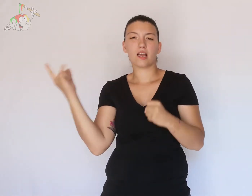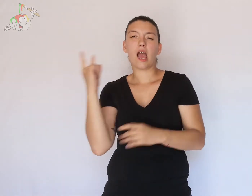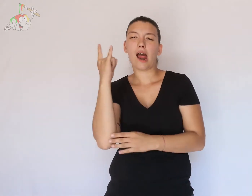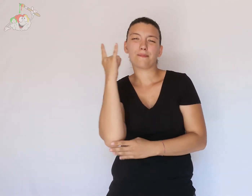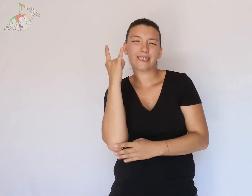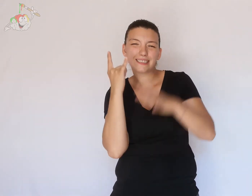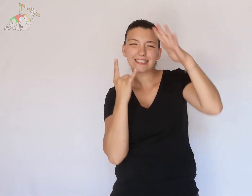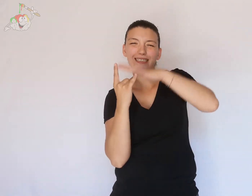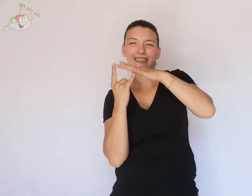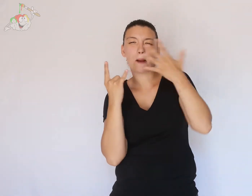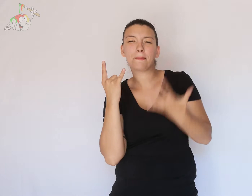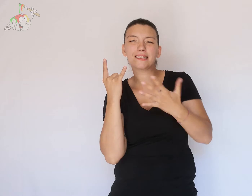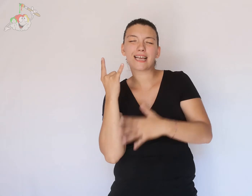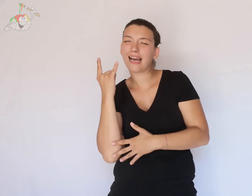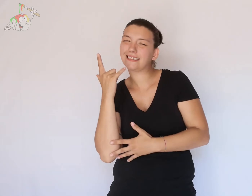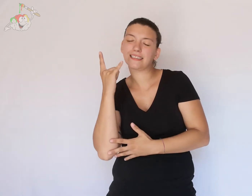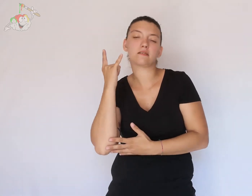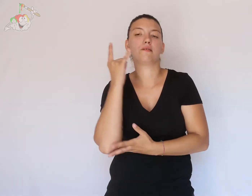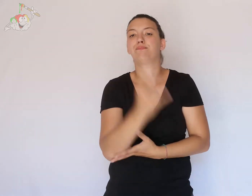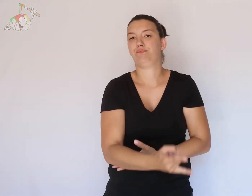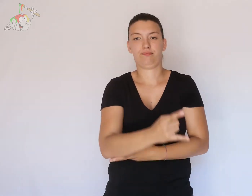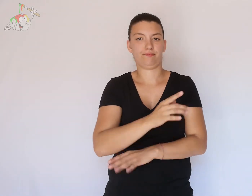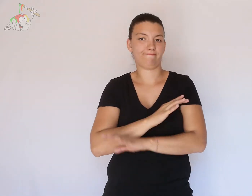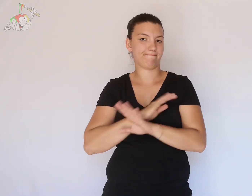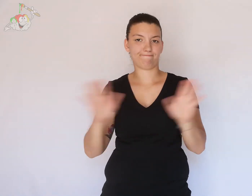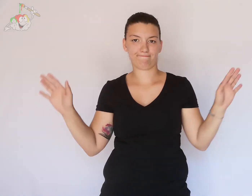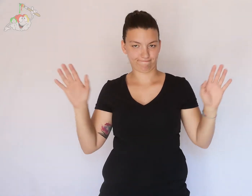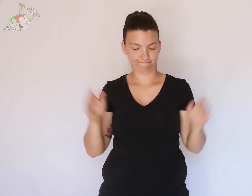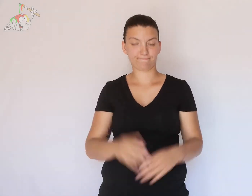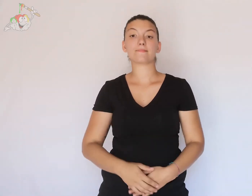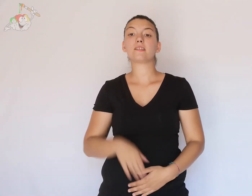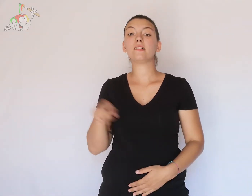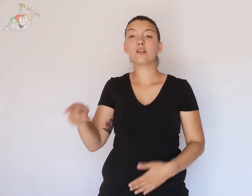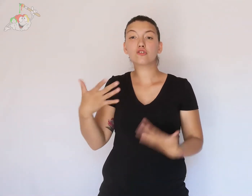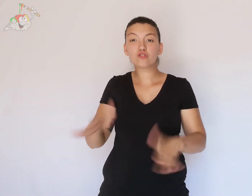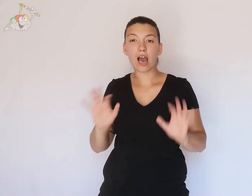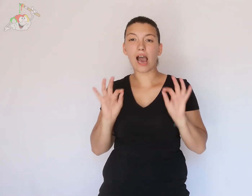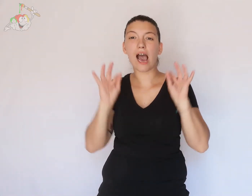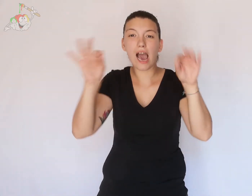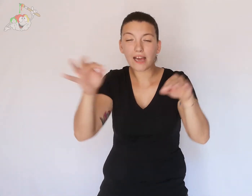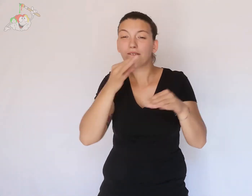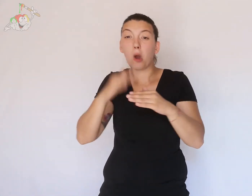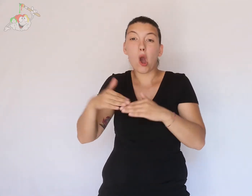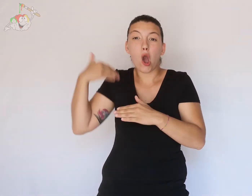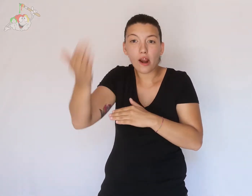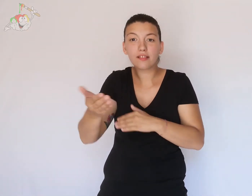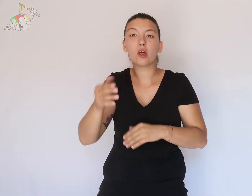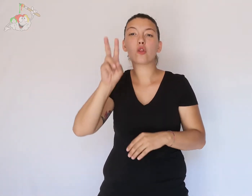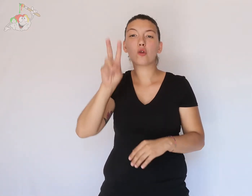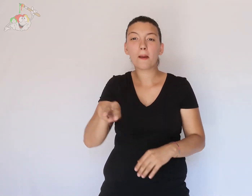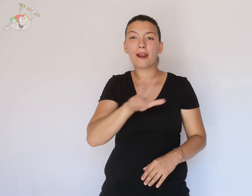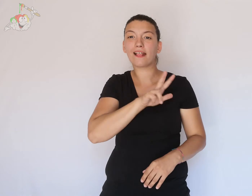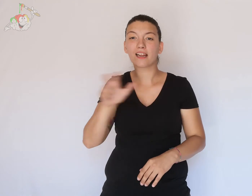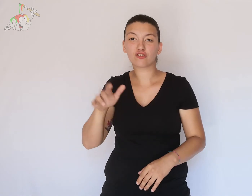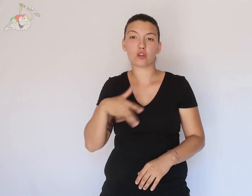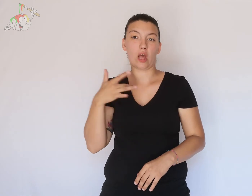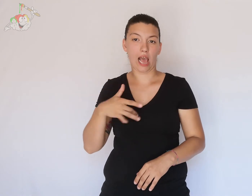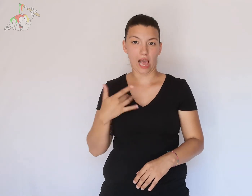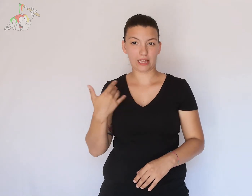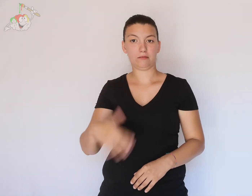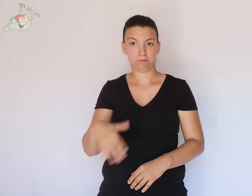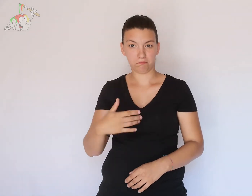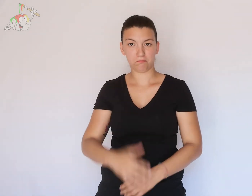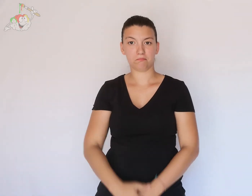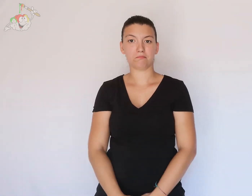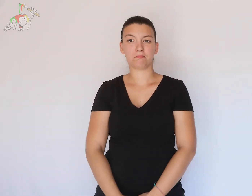could not resist the weight and collapsed. It had passed 2300 years of life.